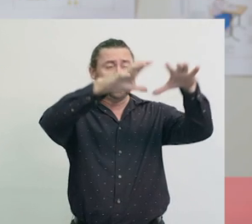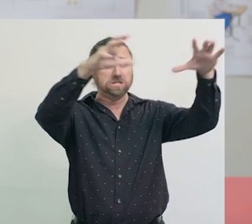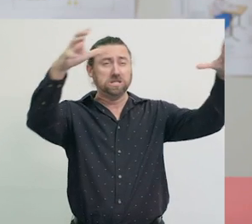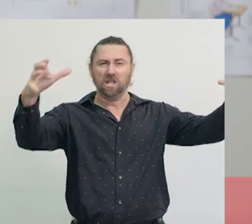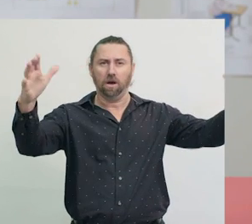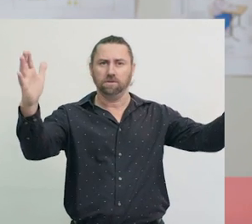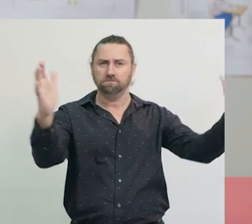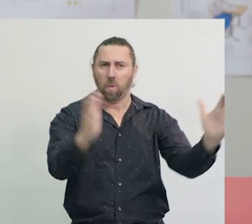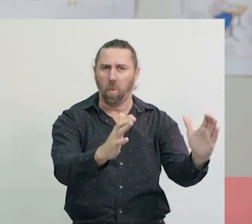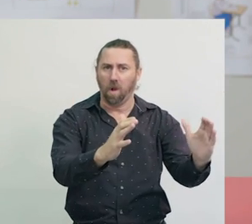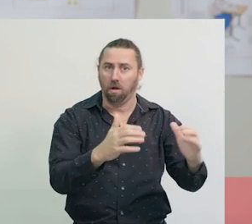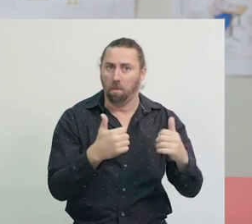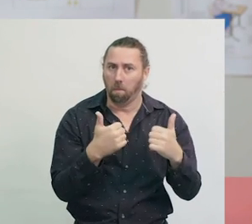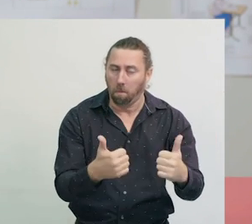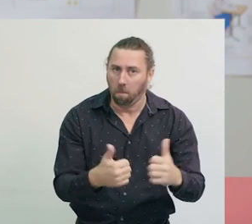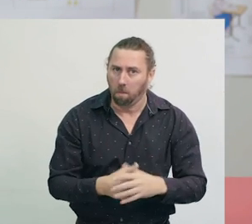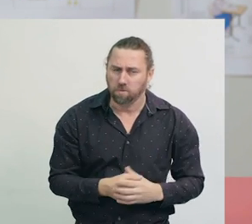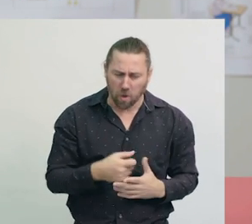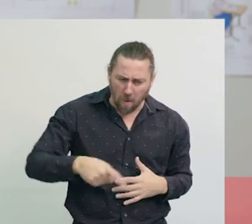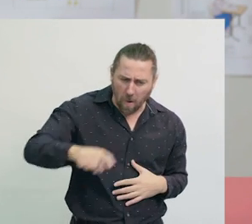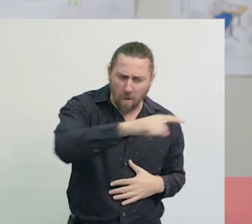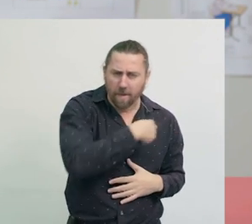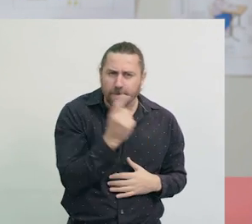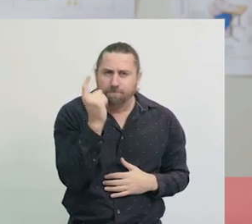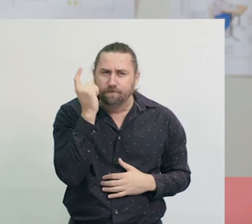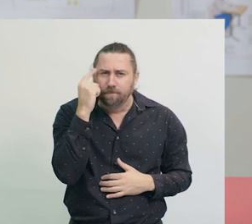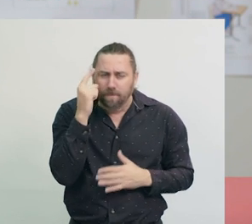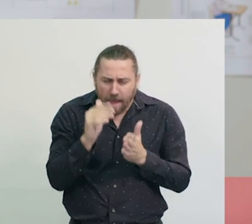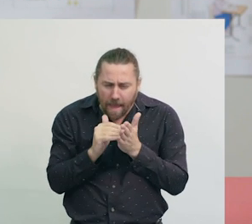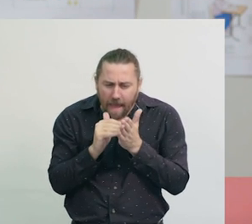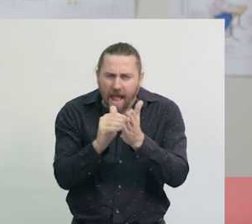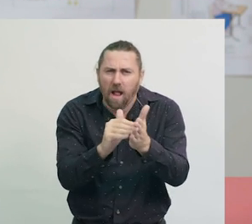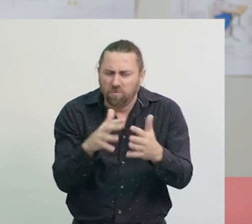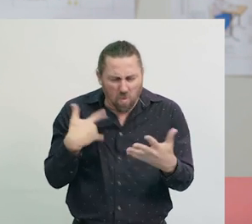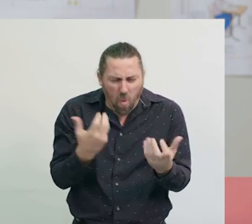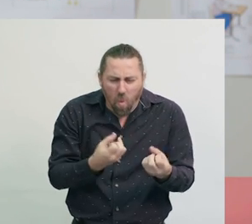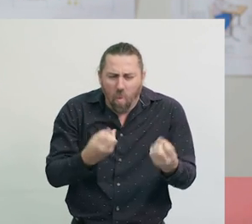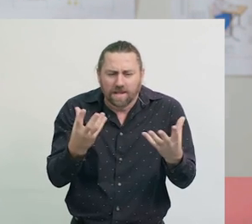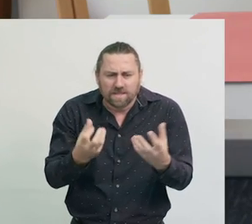So, can we help to stop wasting useful materials?